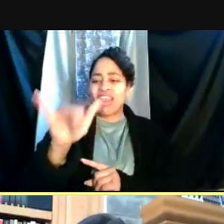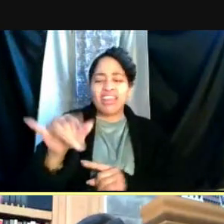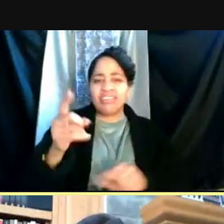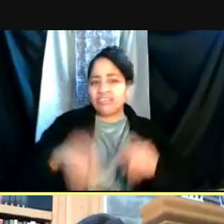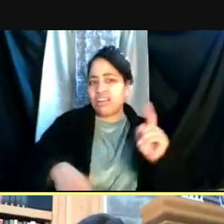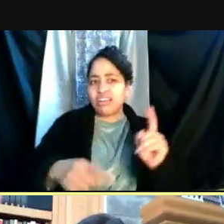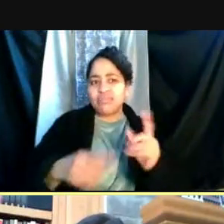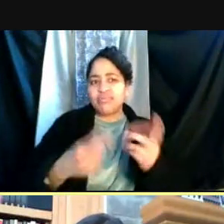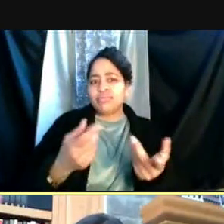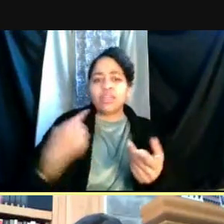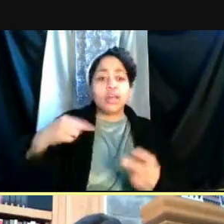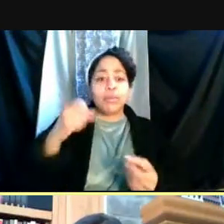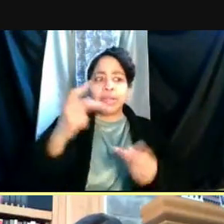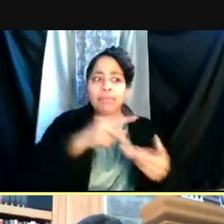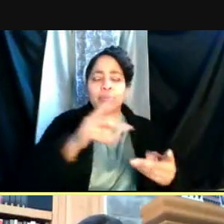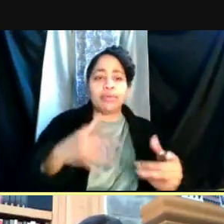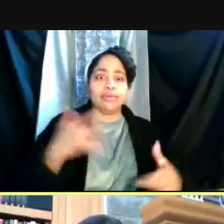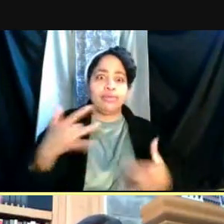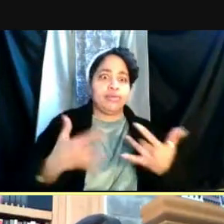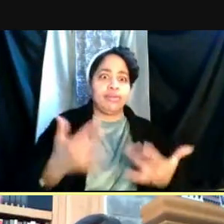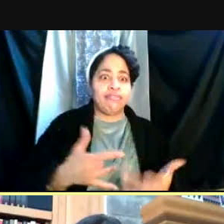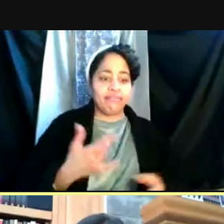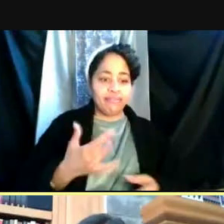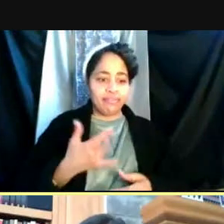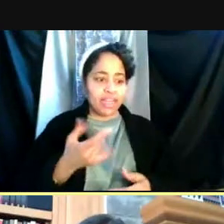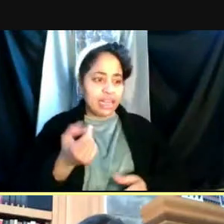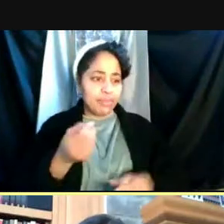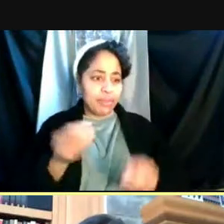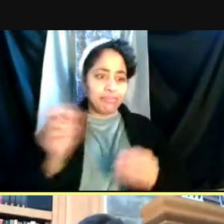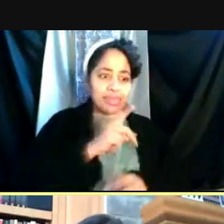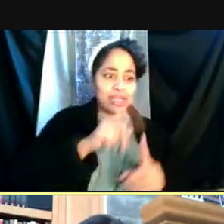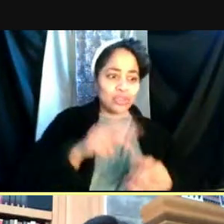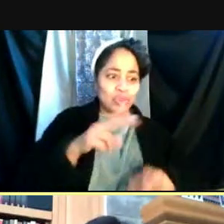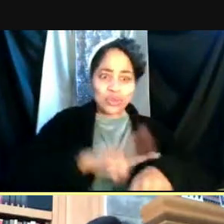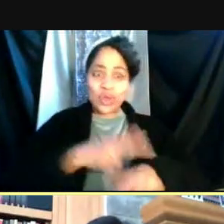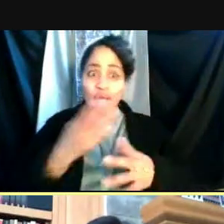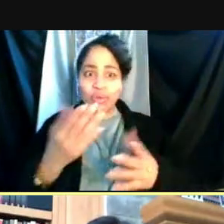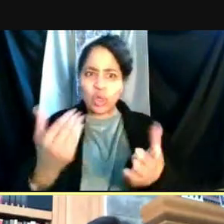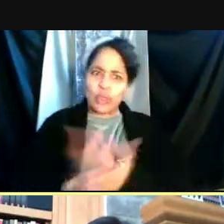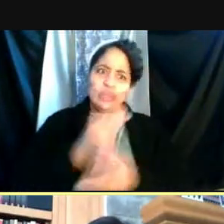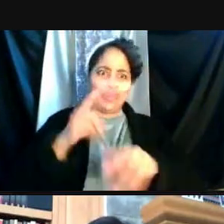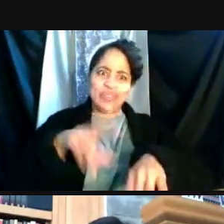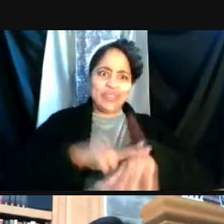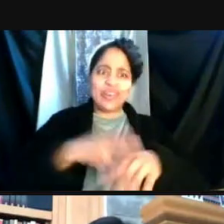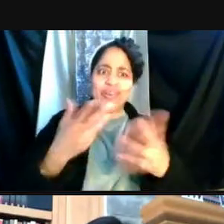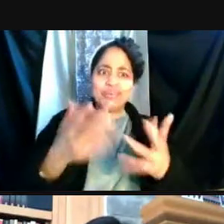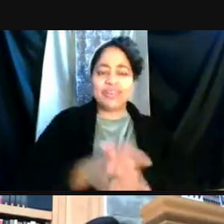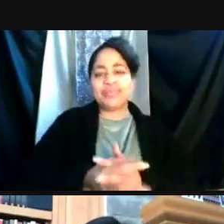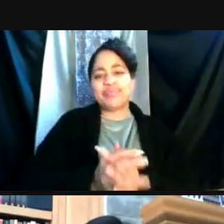to be back to something that feels like normal for them. New normal. New, normal. - Great, thank you.